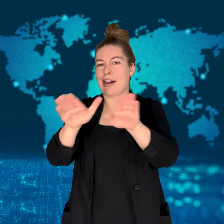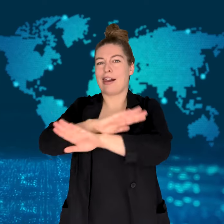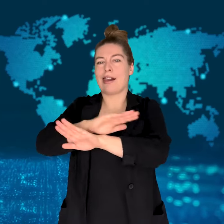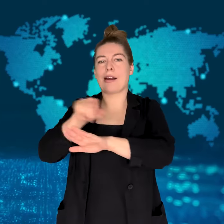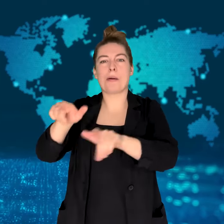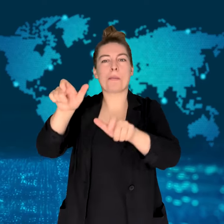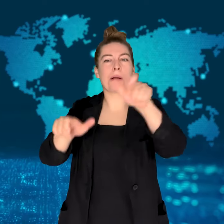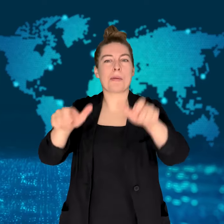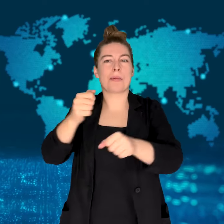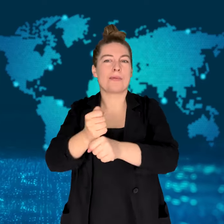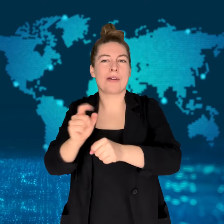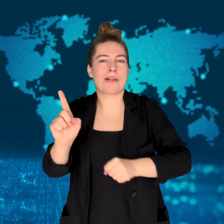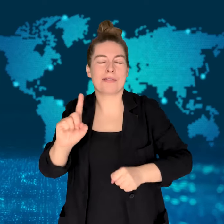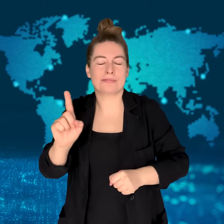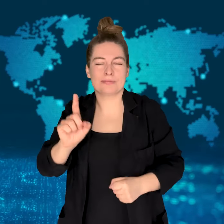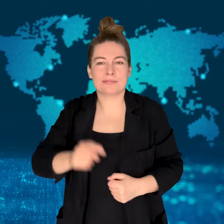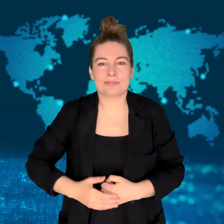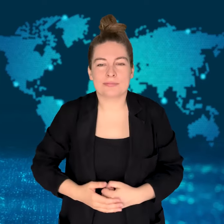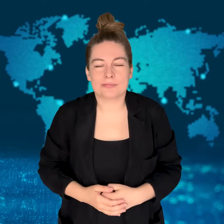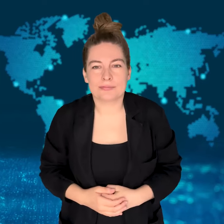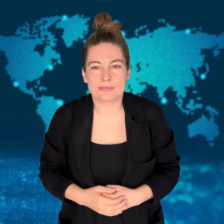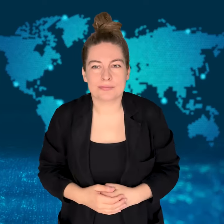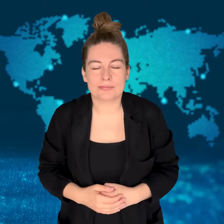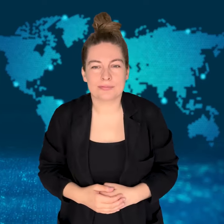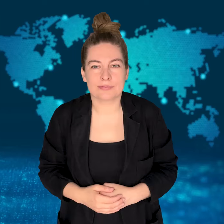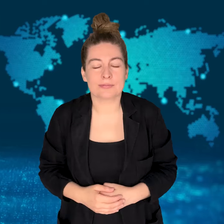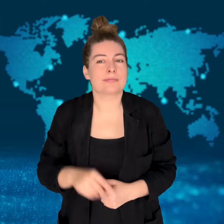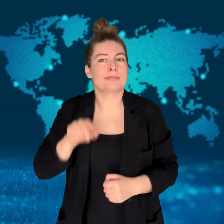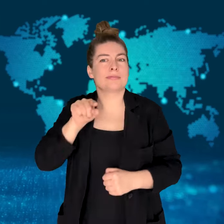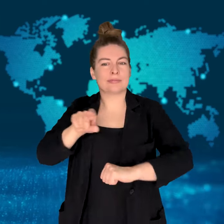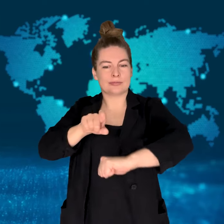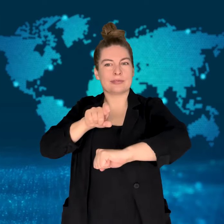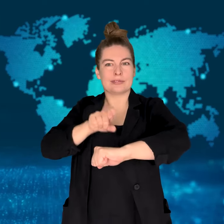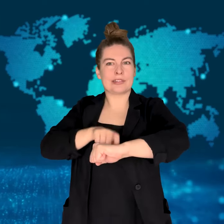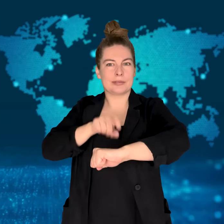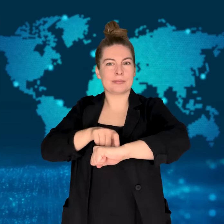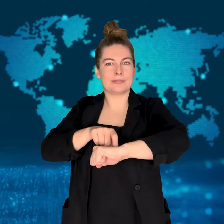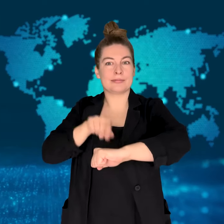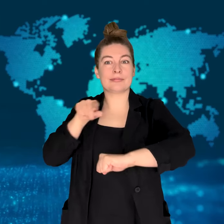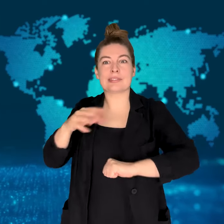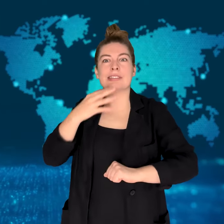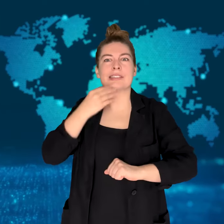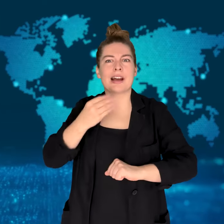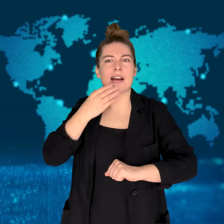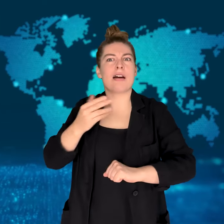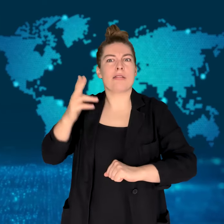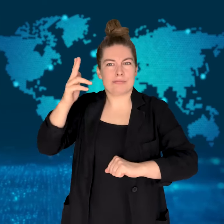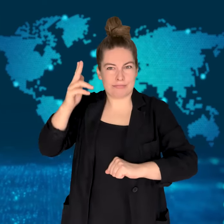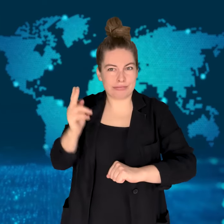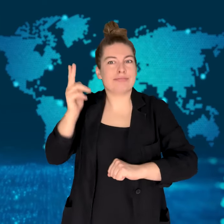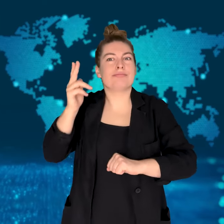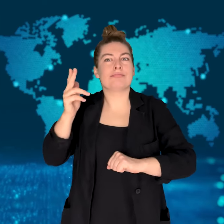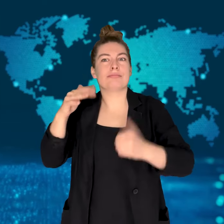and the spokesperson claims the building was